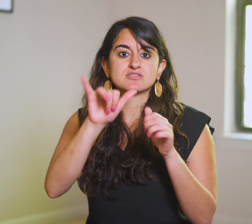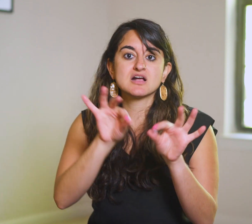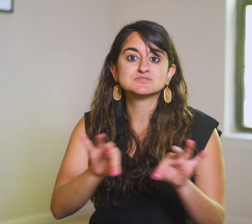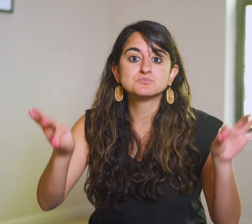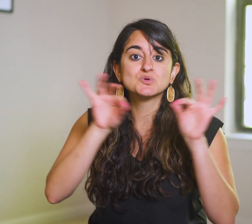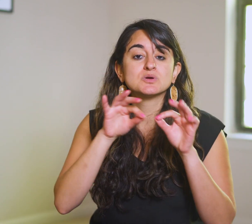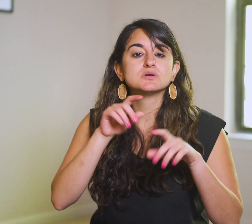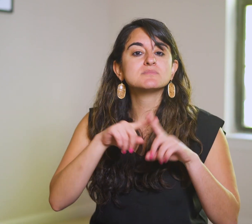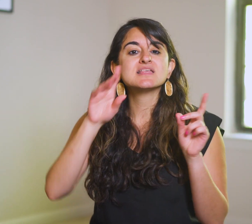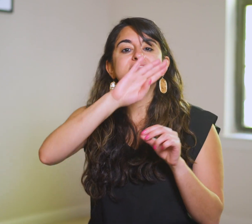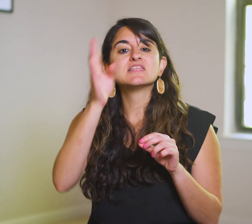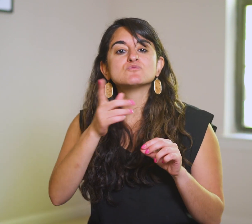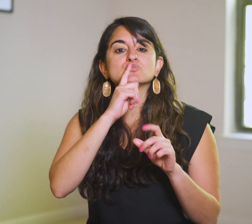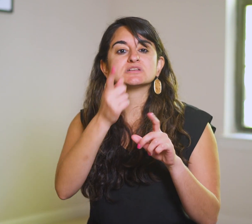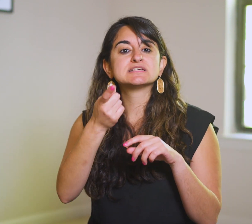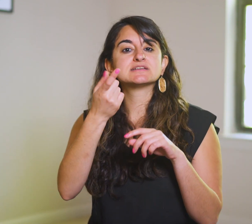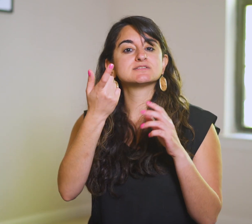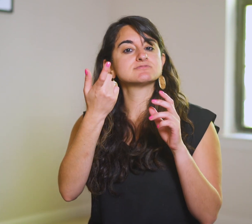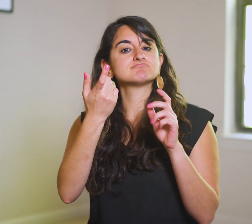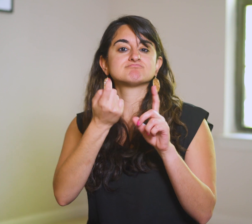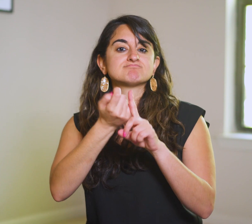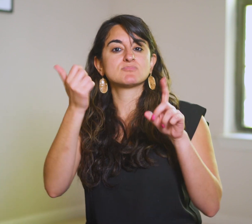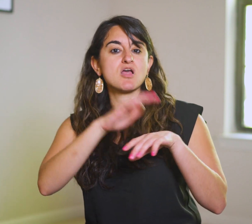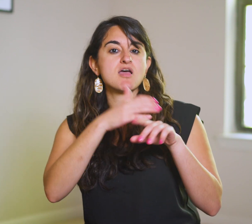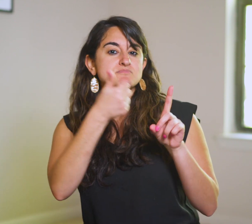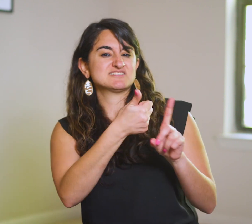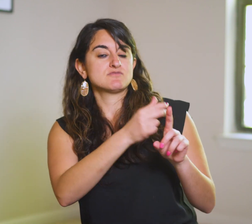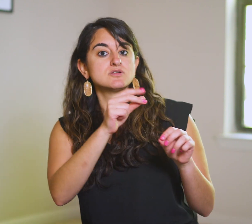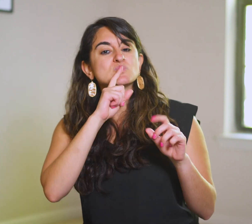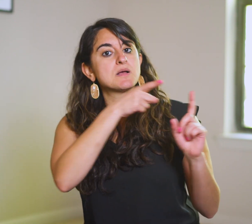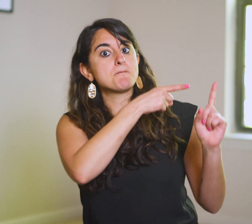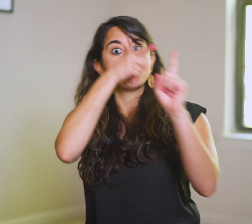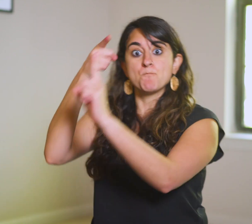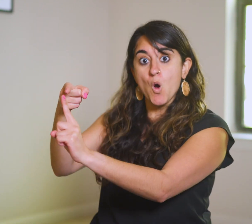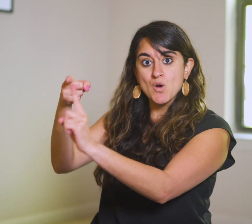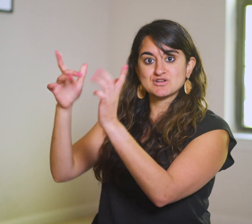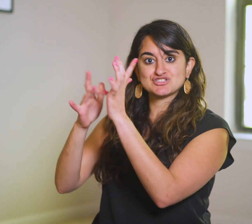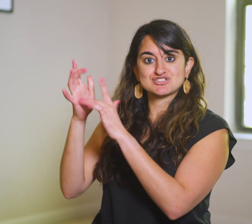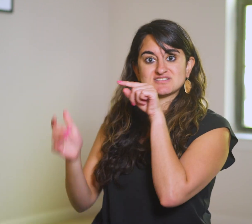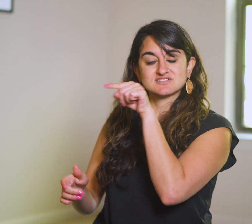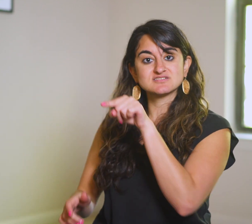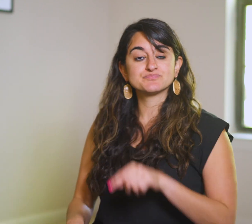and that’s important—but it never terminates on itself; it points to Him.